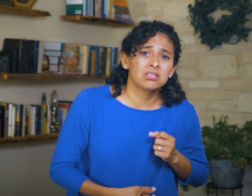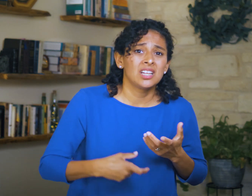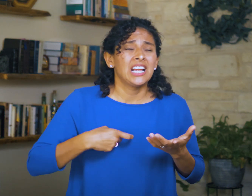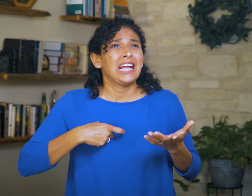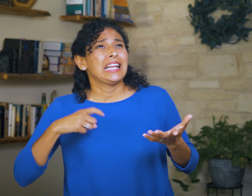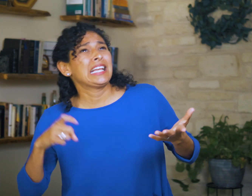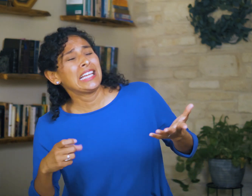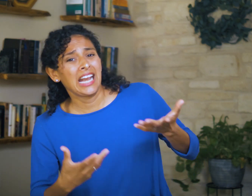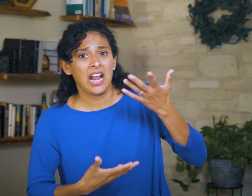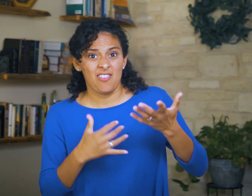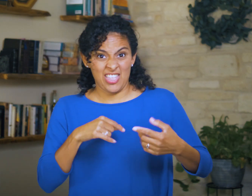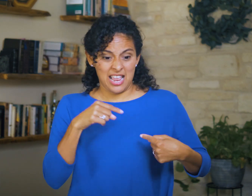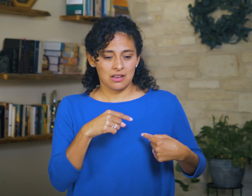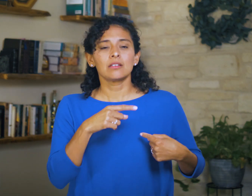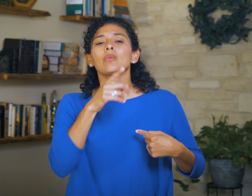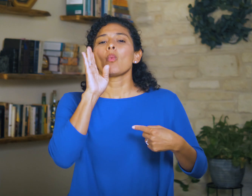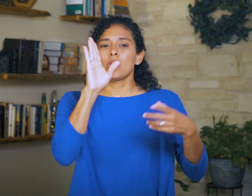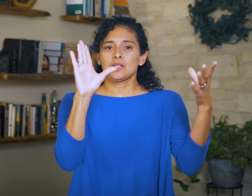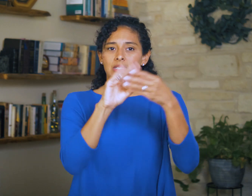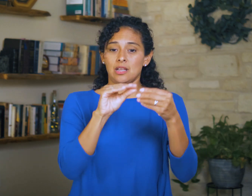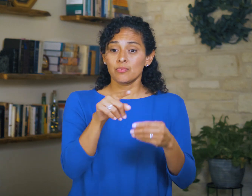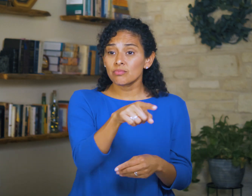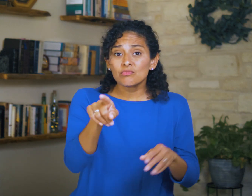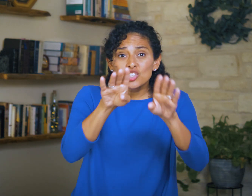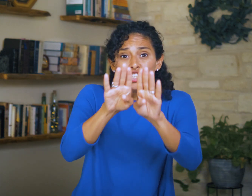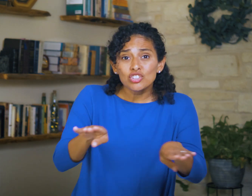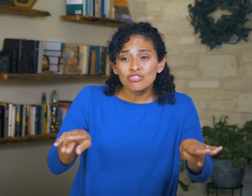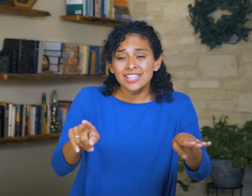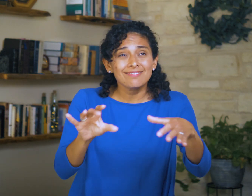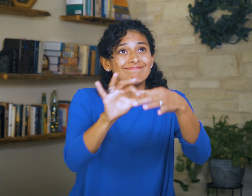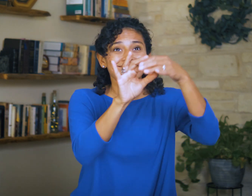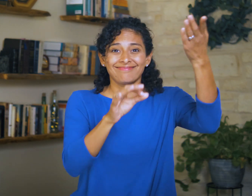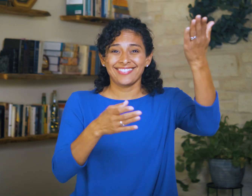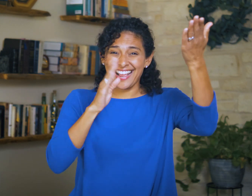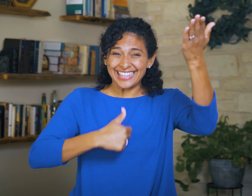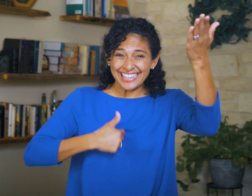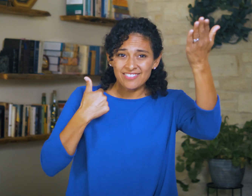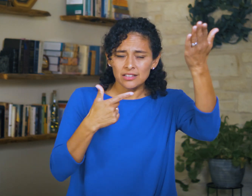and need—“it shall be said to them, ‘Children of the living God’...